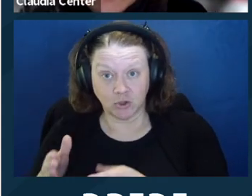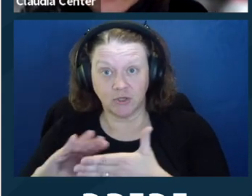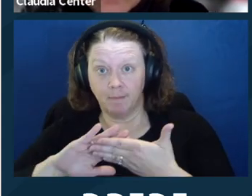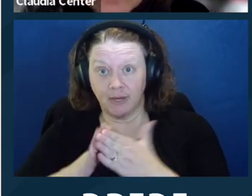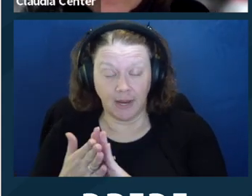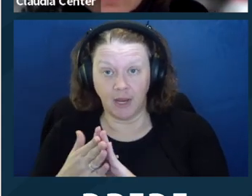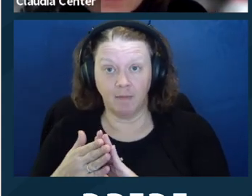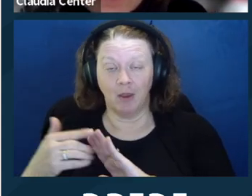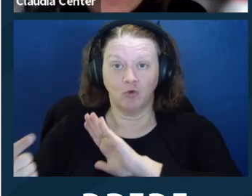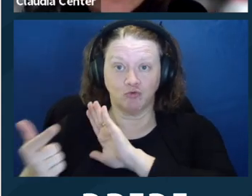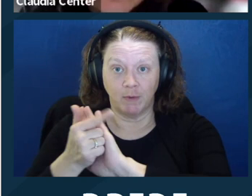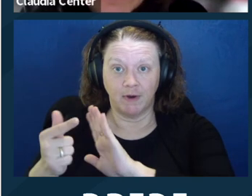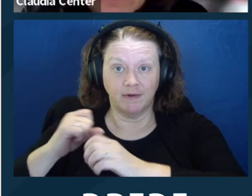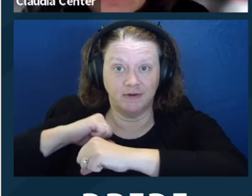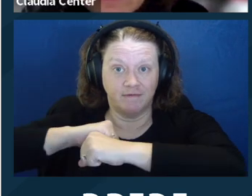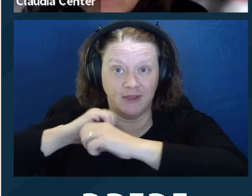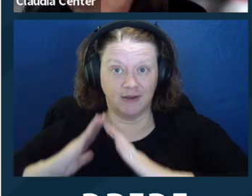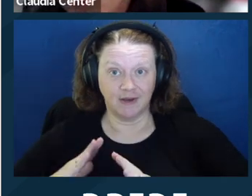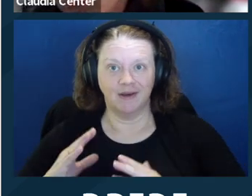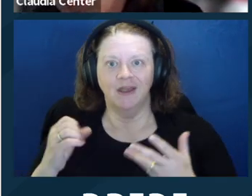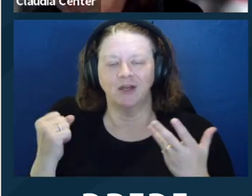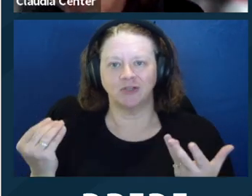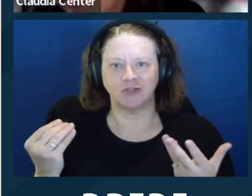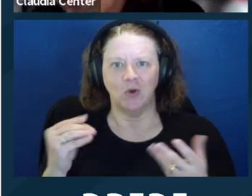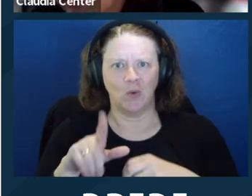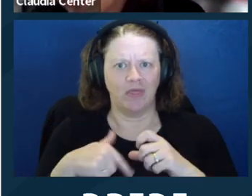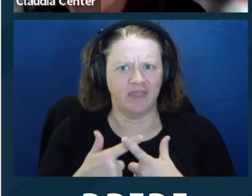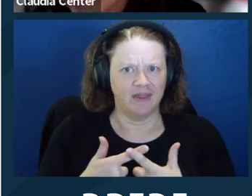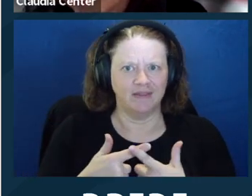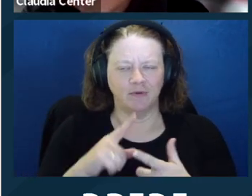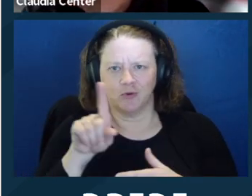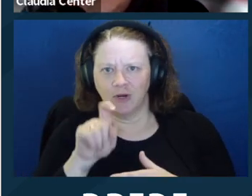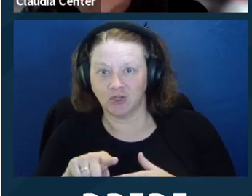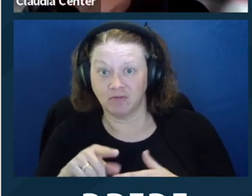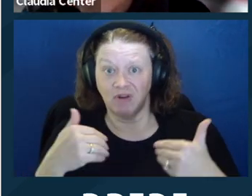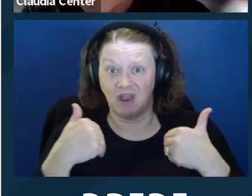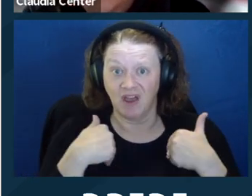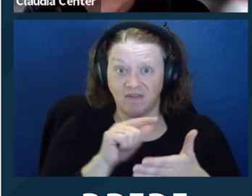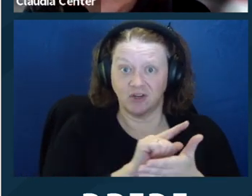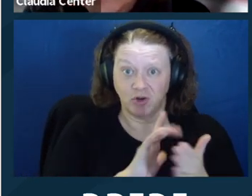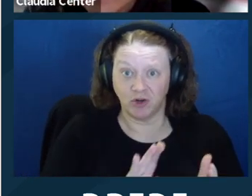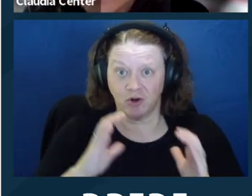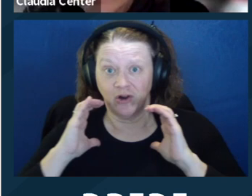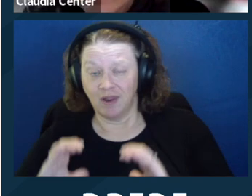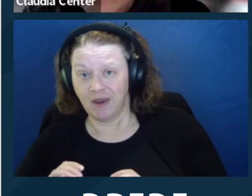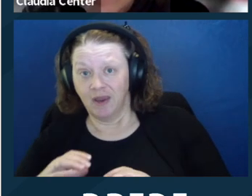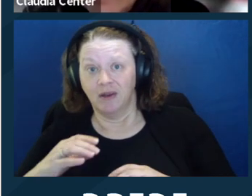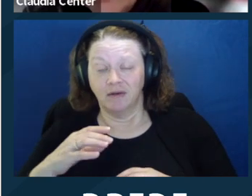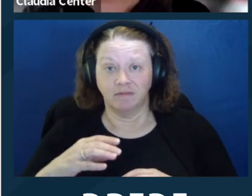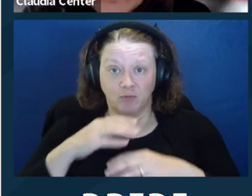So ultimately, the California Supreme Court found that they didn't need to decide the